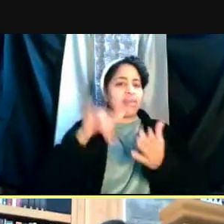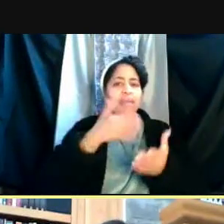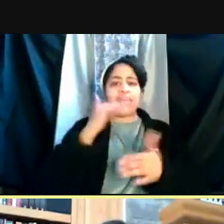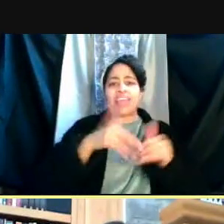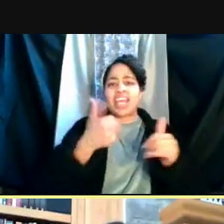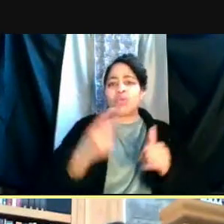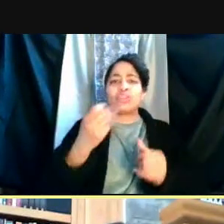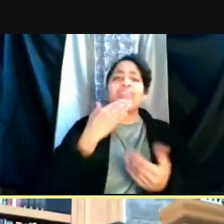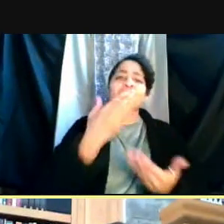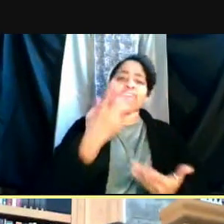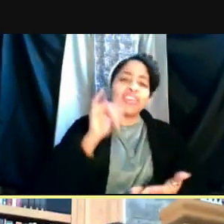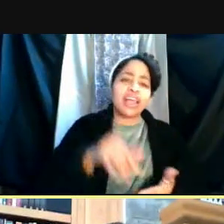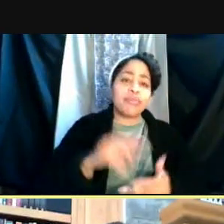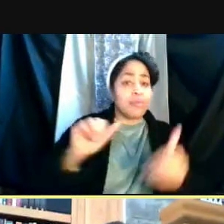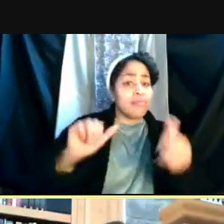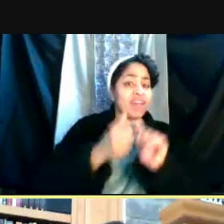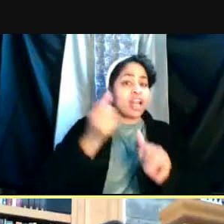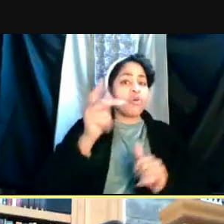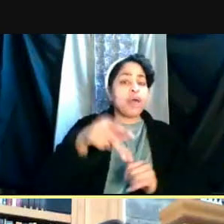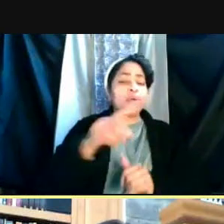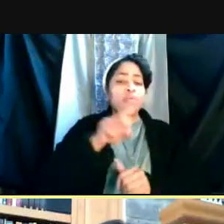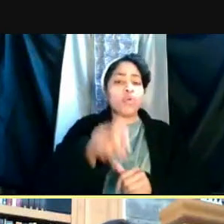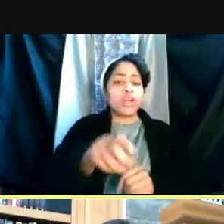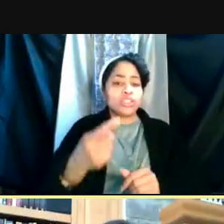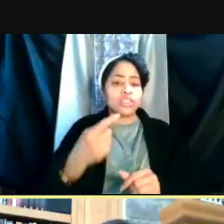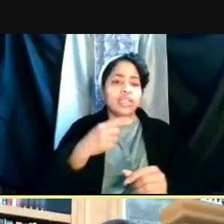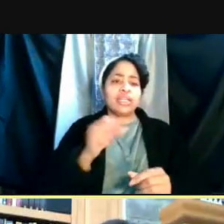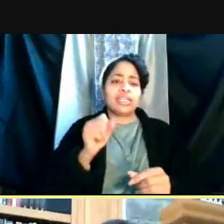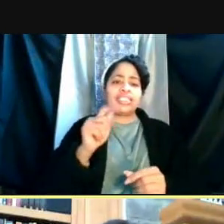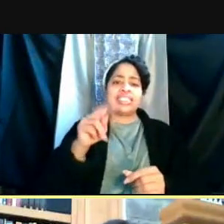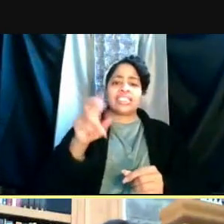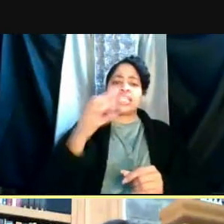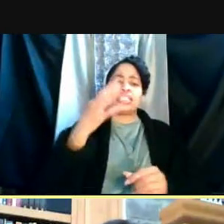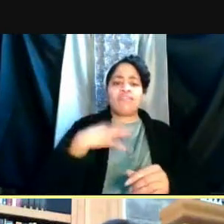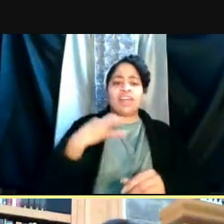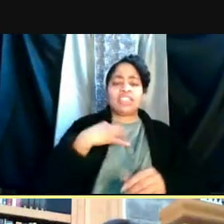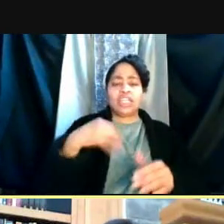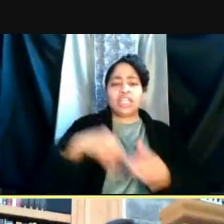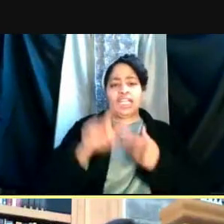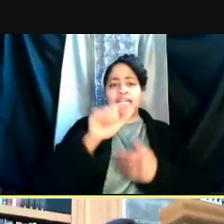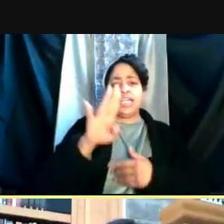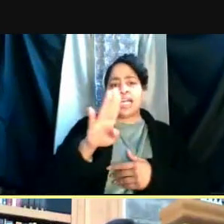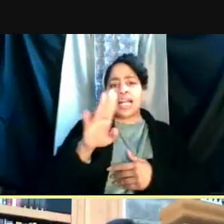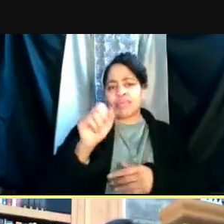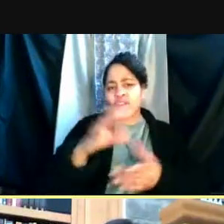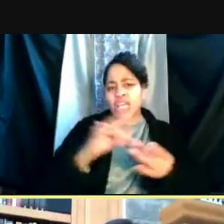The followup question just came in and this is the status of volunteers in labs. Can you comment on that?